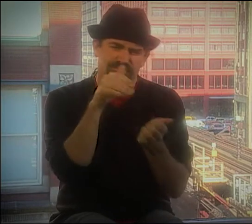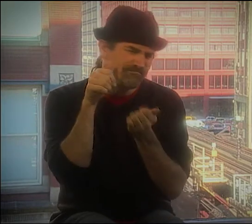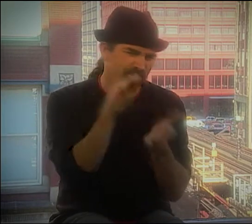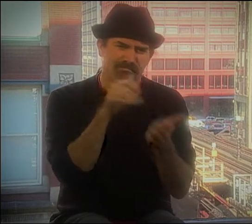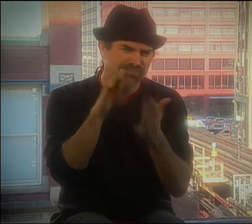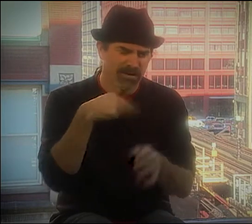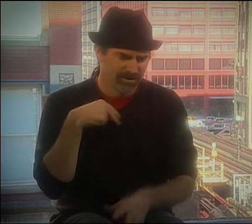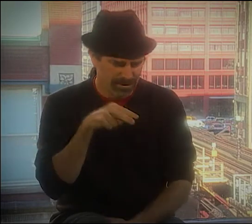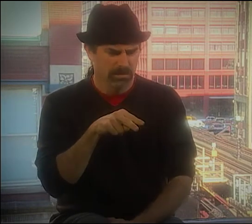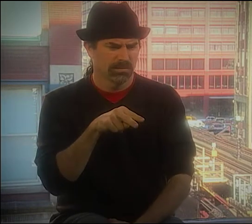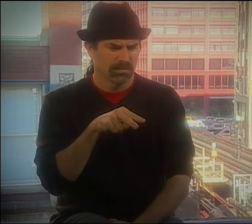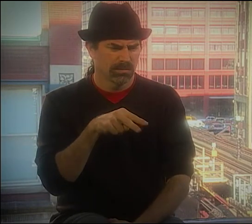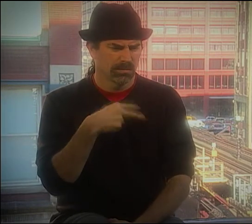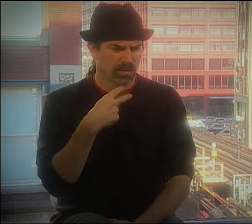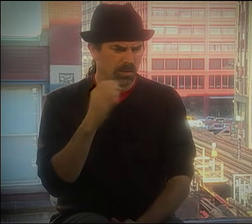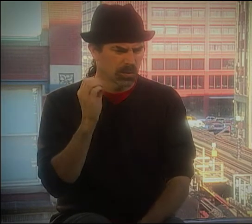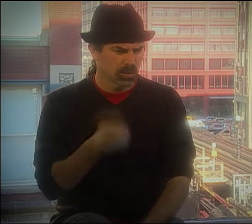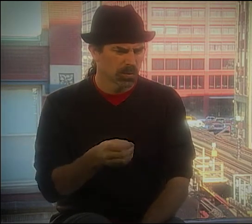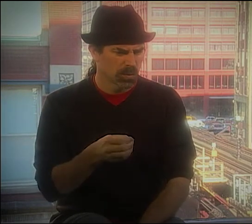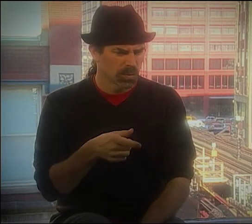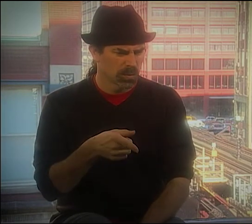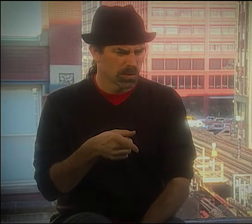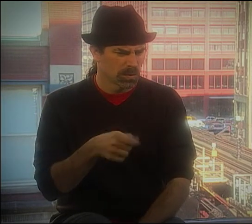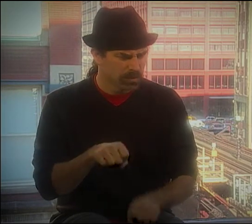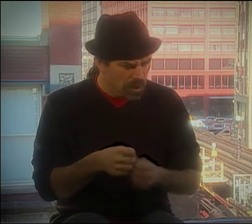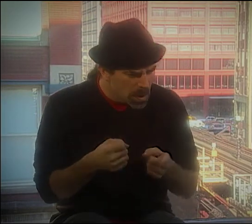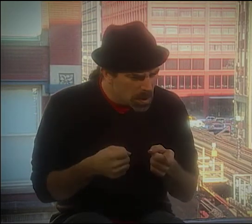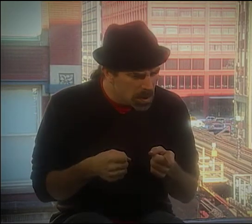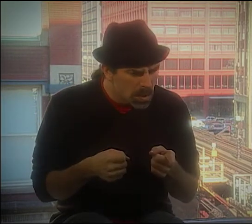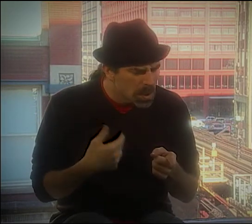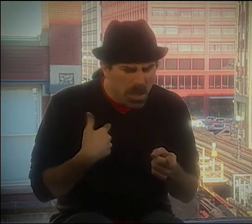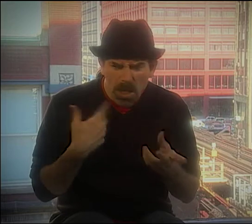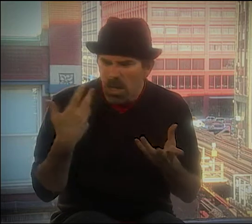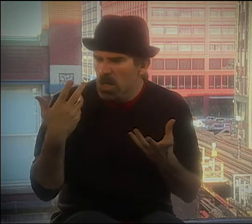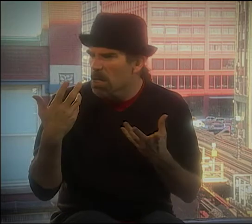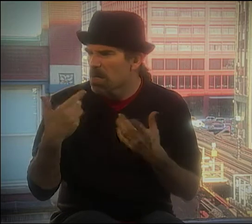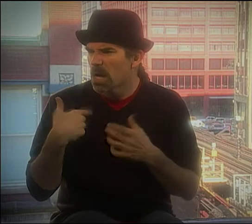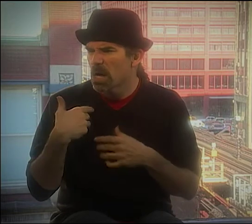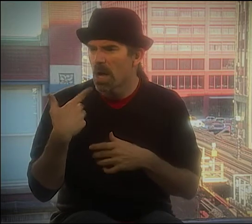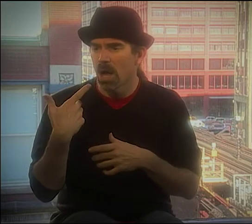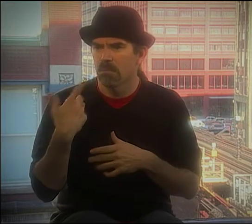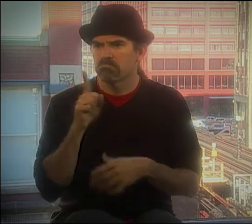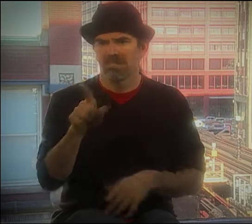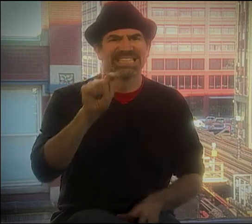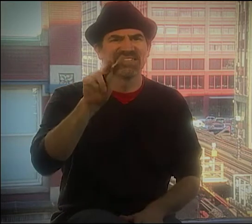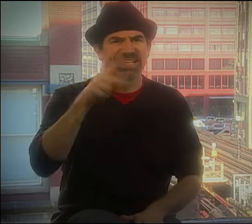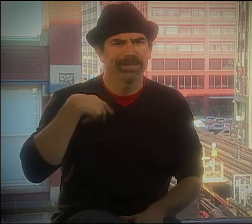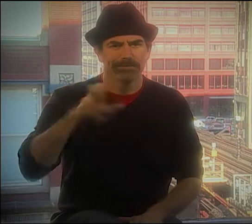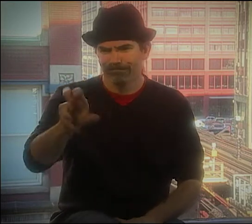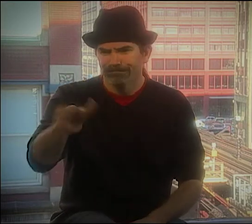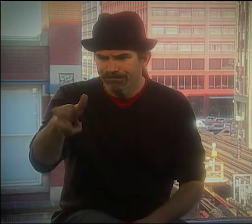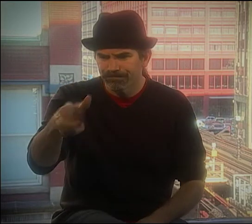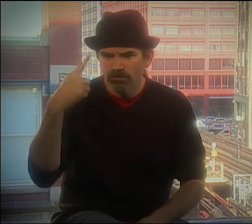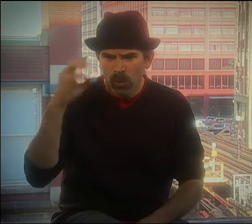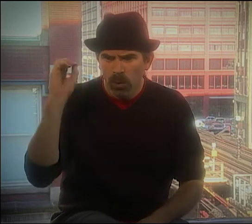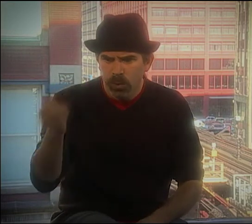I SAW THAT IT WAS BARKING, AND THERE WASN'T ANY SOUND. AND I TURNED ON THE TV,